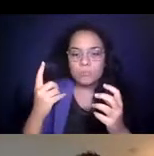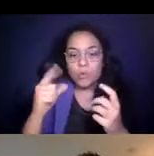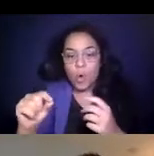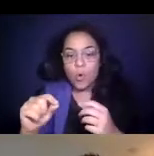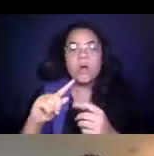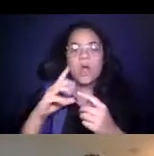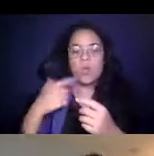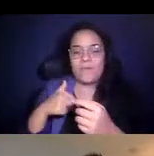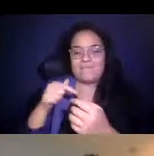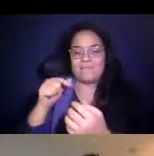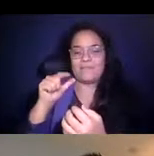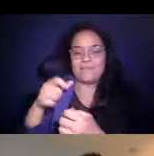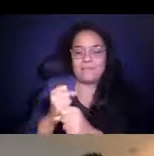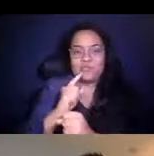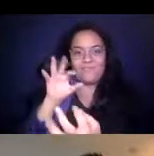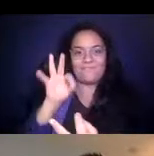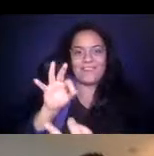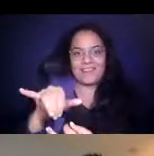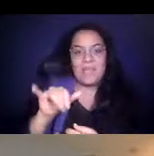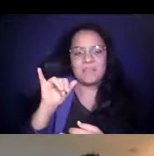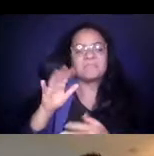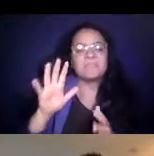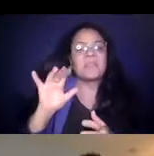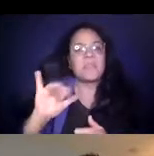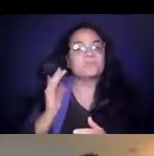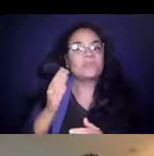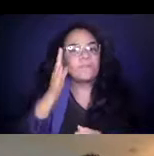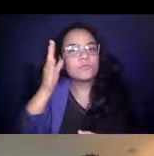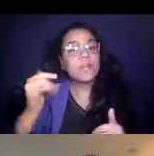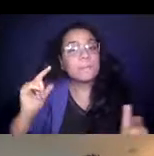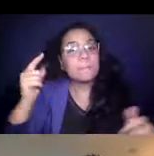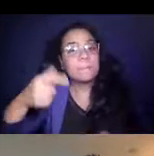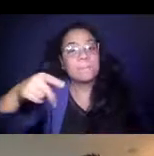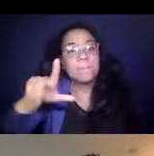14:23:41 Paul, I'll turn it back to you and thanks again for the opportunity to speak.